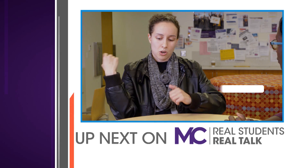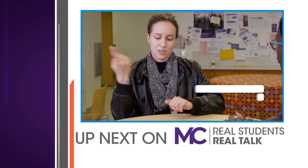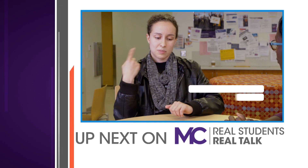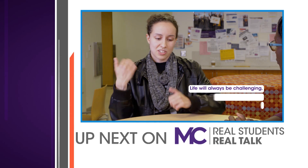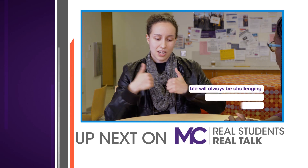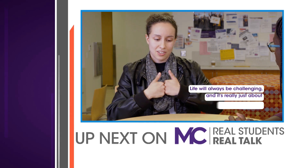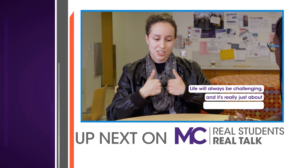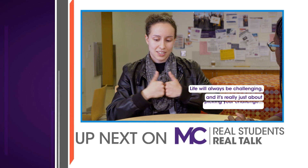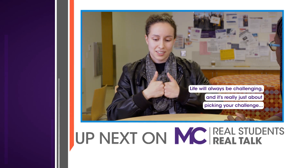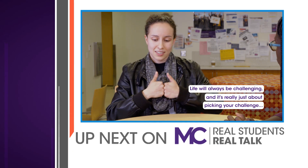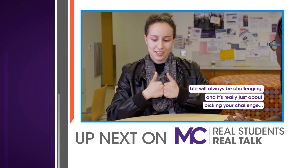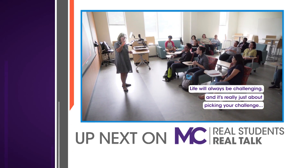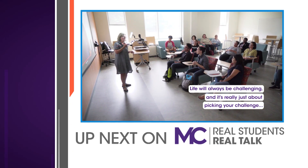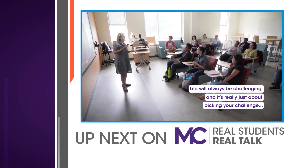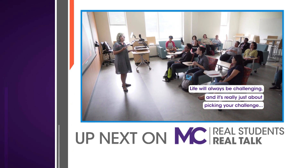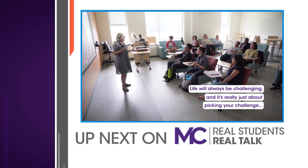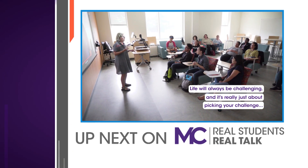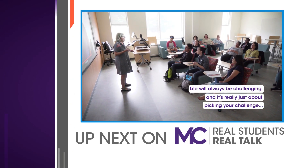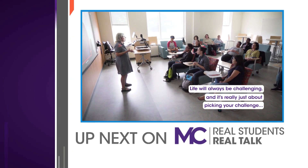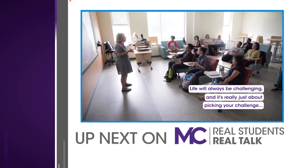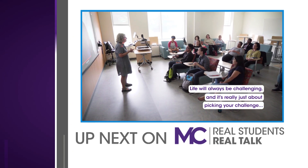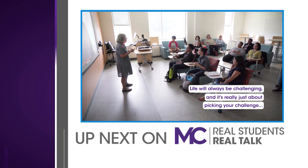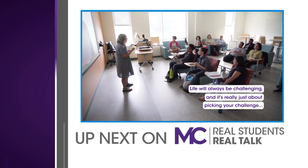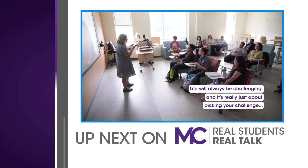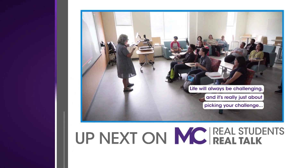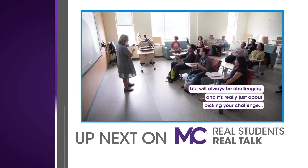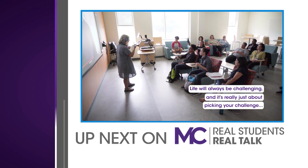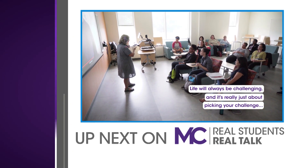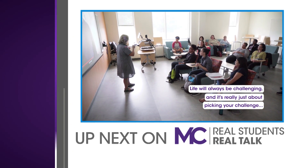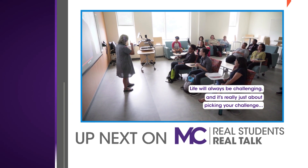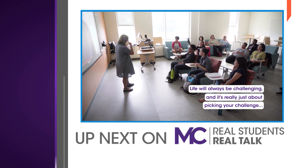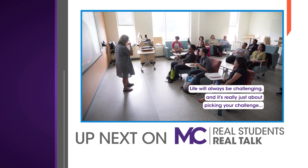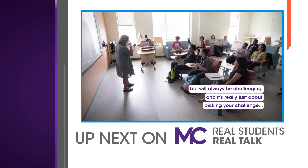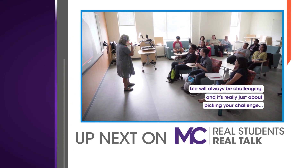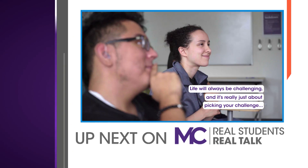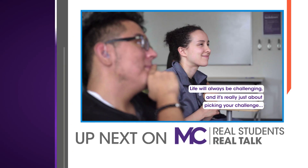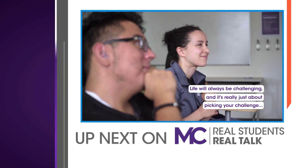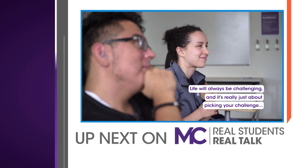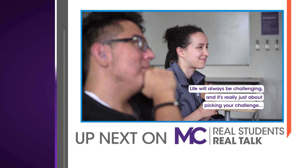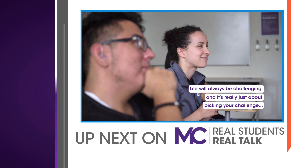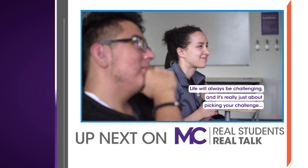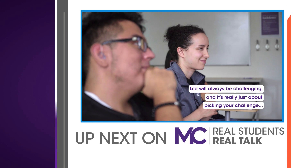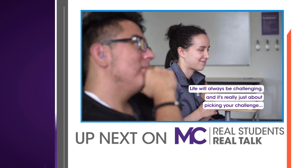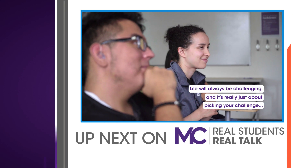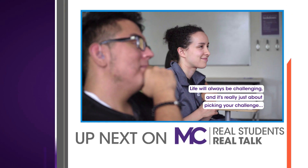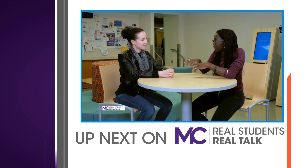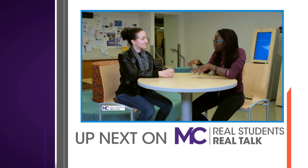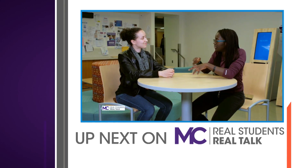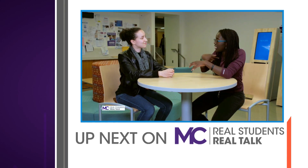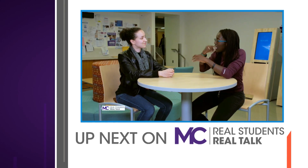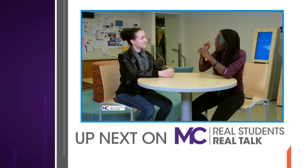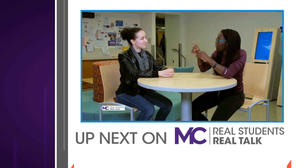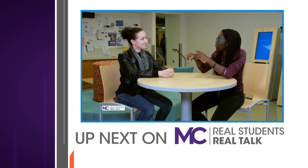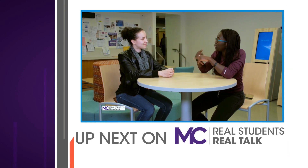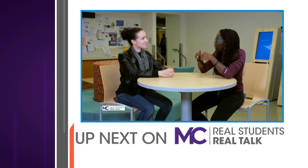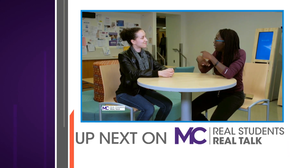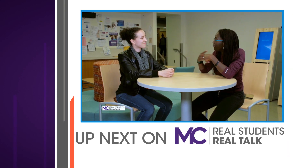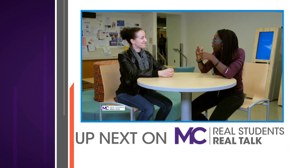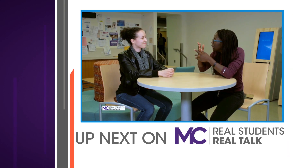always be challenging and it's really just about picking your challenge